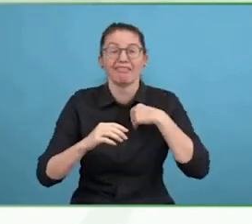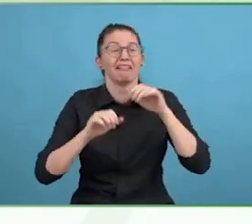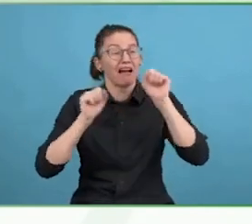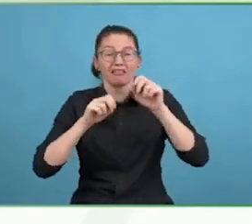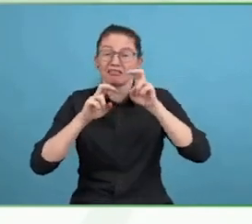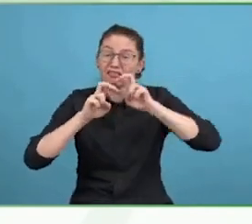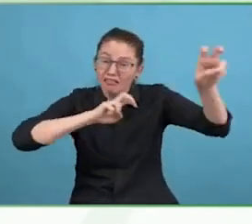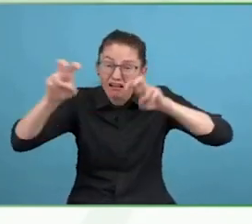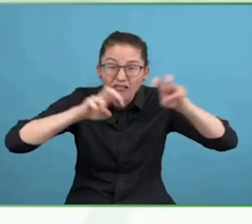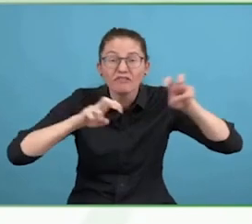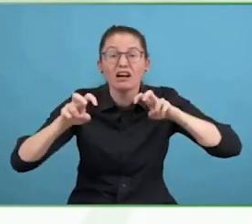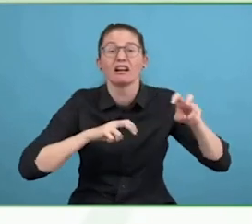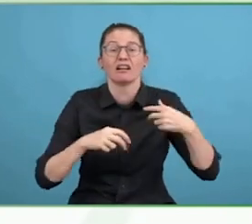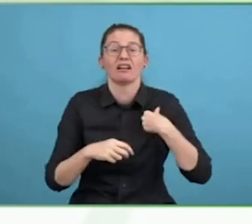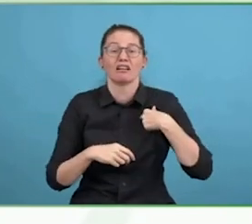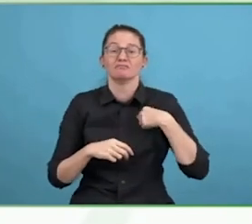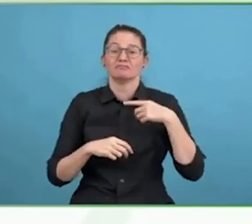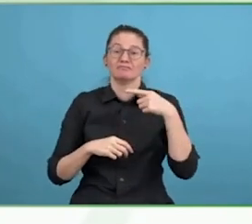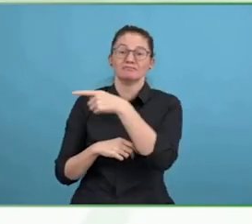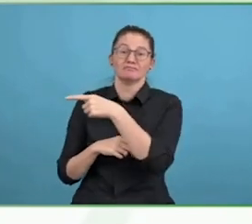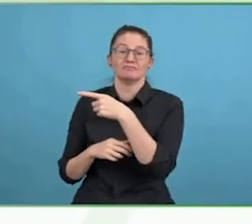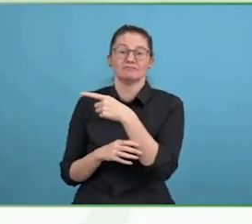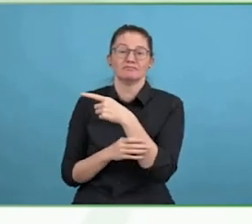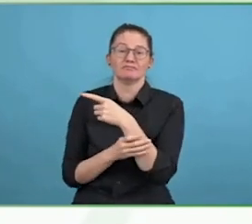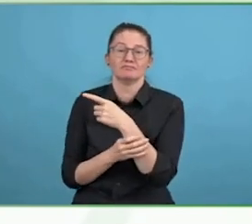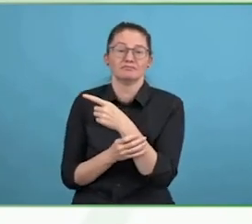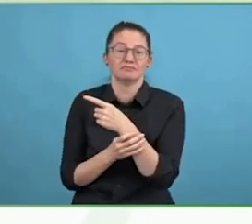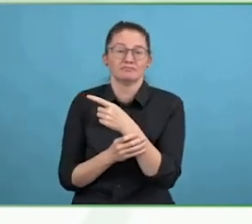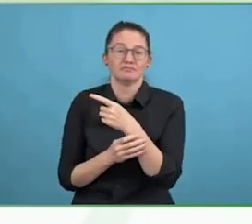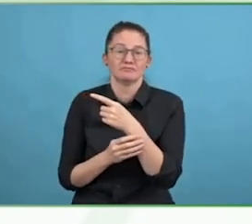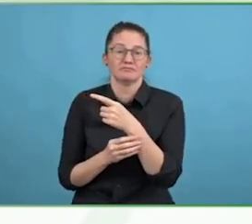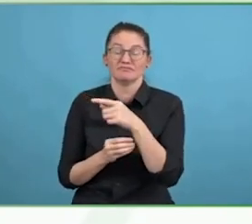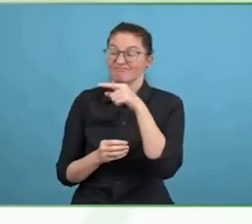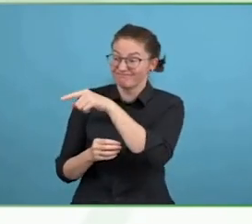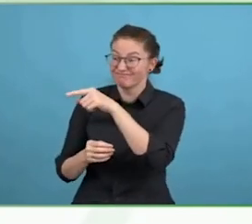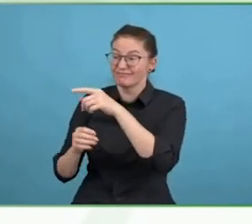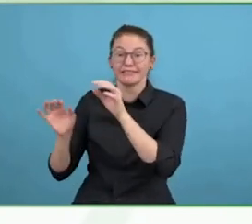It is something which involves the United Nations De-Mining Organisation.